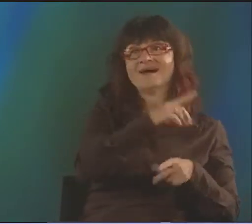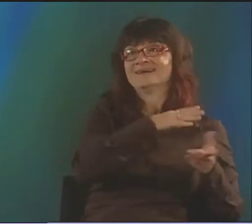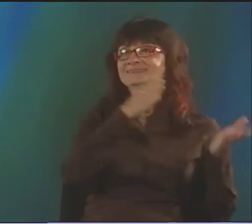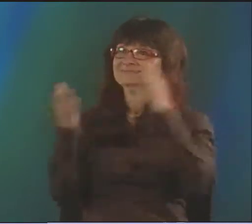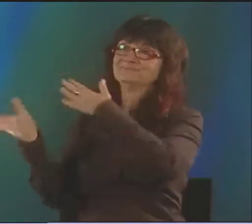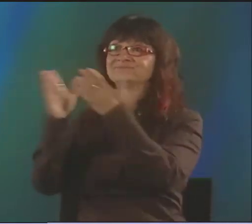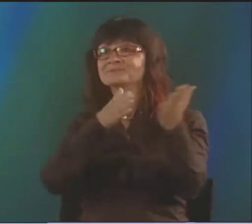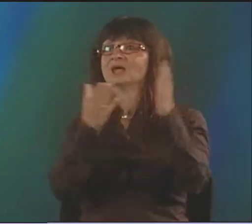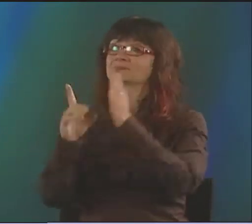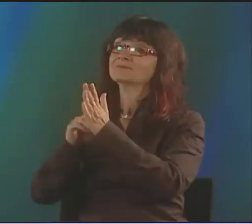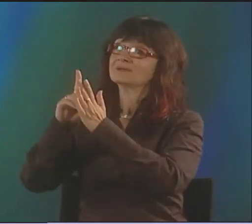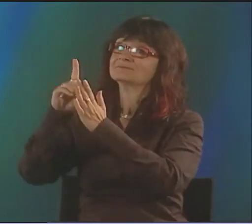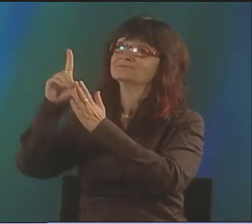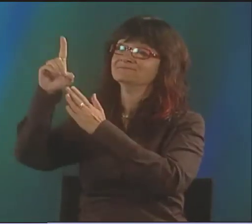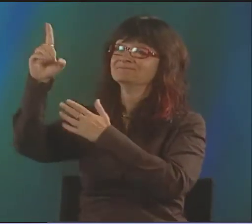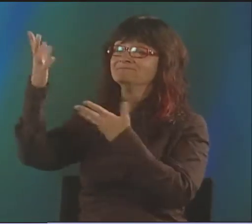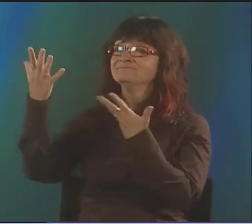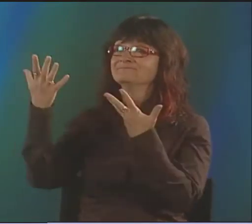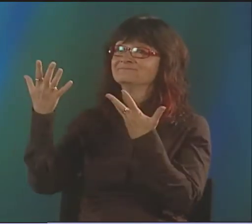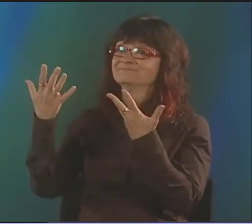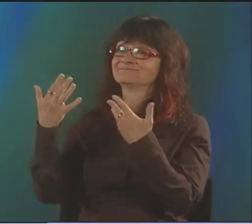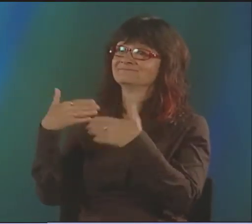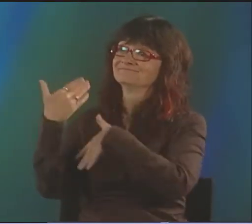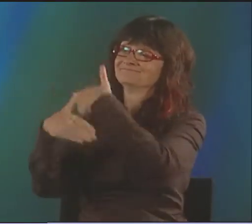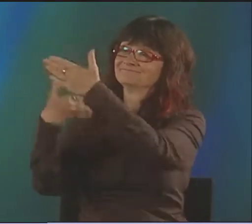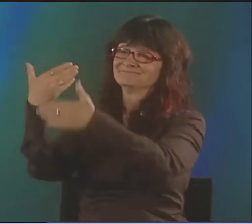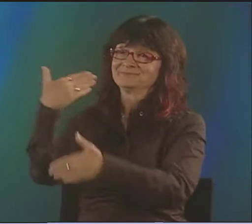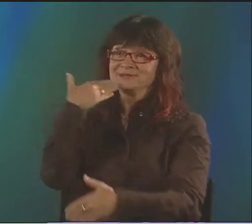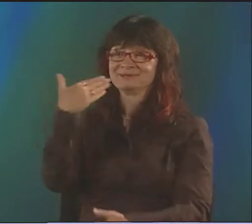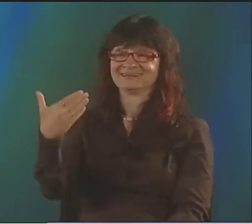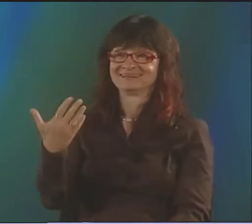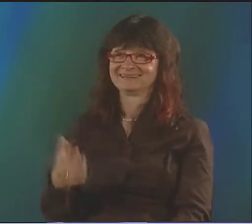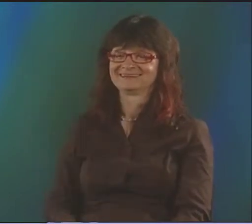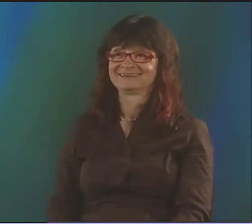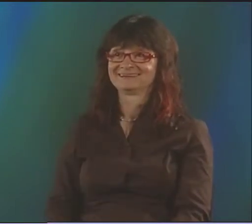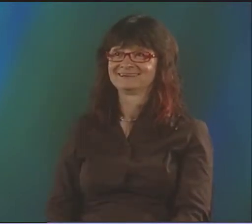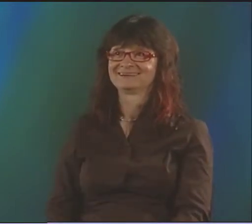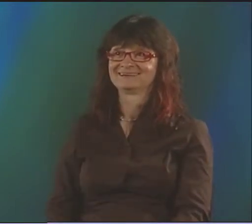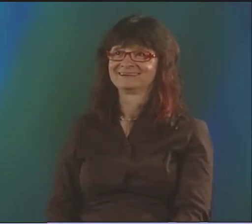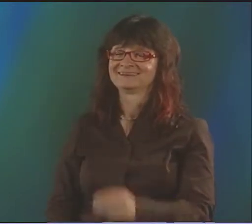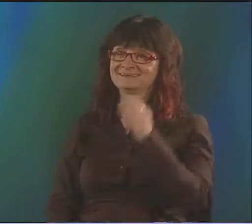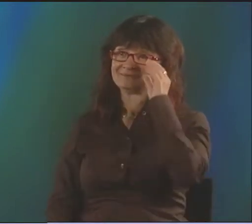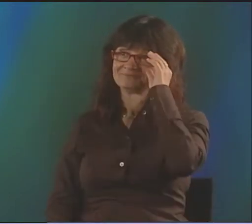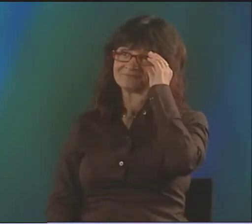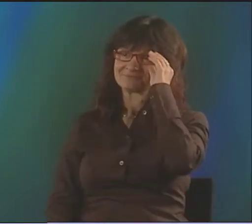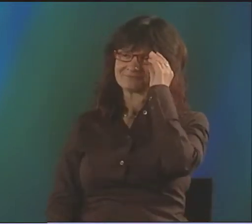THEN THEY WOULD SEE MY WORK AND UNDERSTAND IT BETTER. AND THROUGH THAT PROCESS, THEY UNDERSTOOD MORE OF WHAT I WAS UP TO.